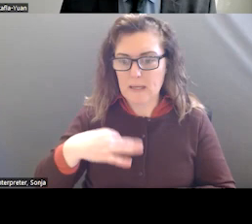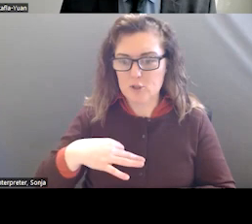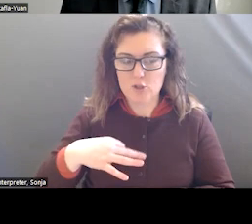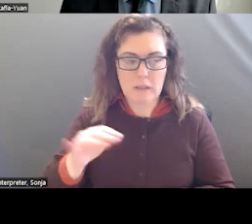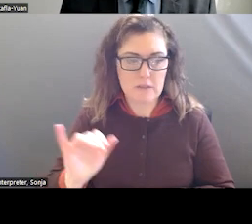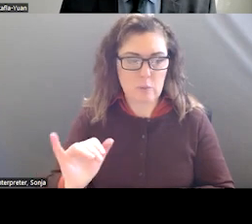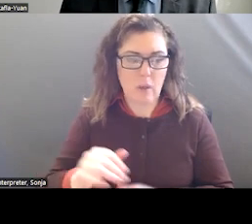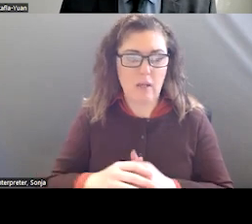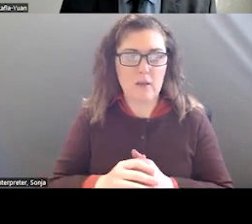THE ACREDITED OF SERVICES.